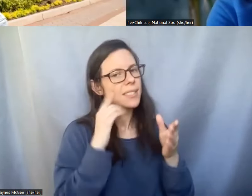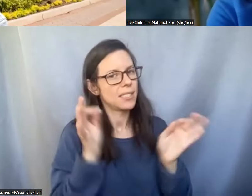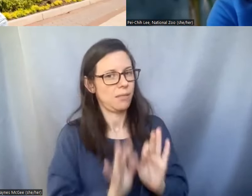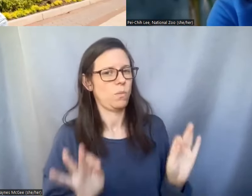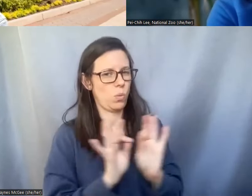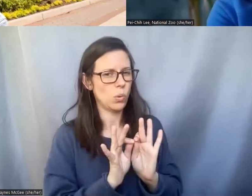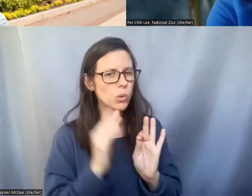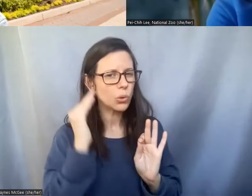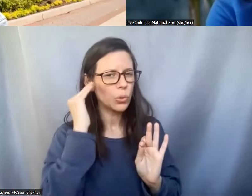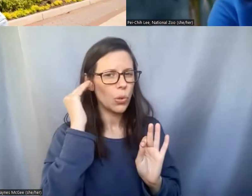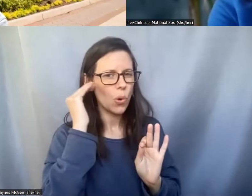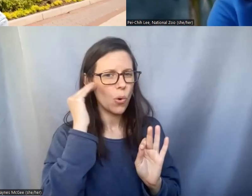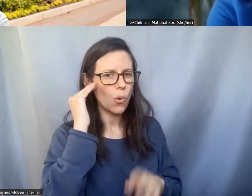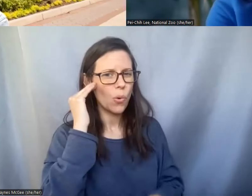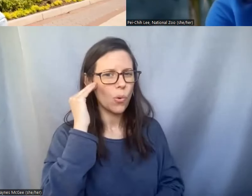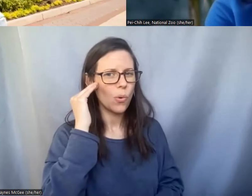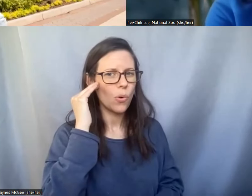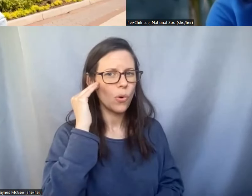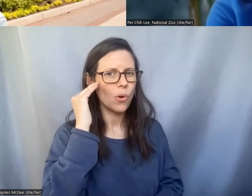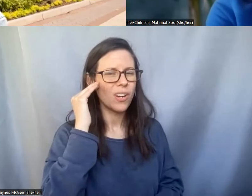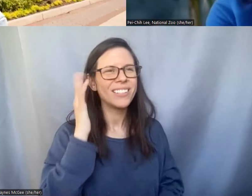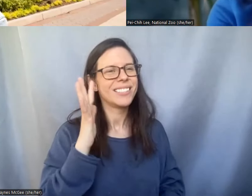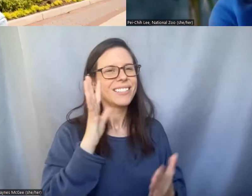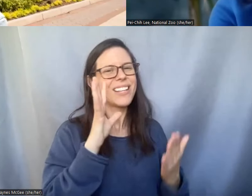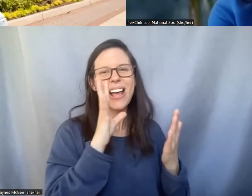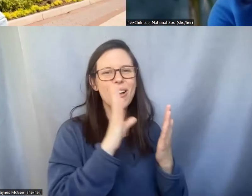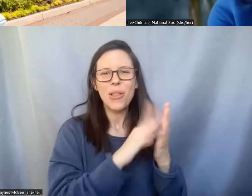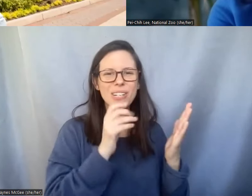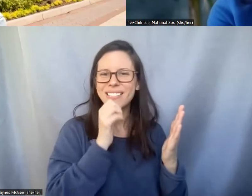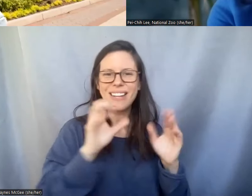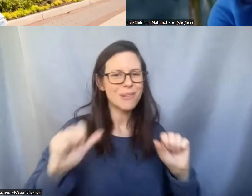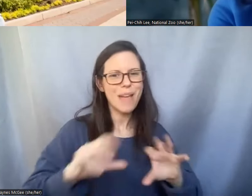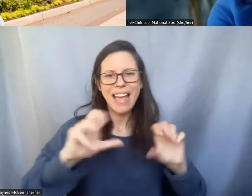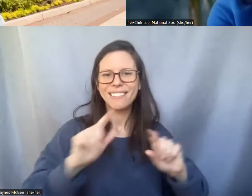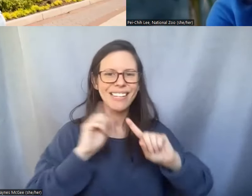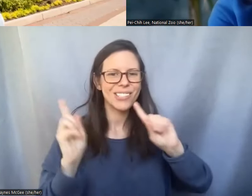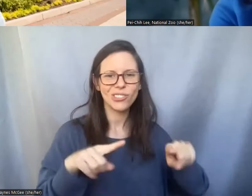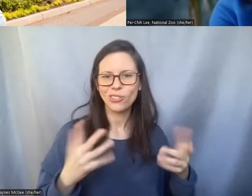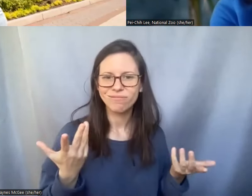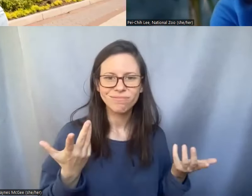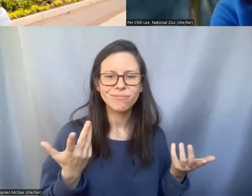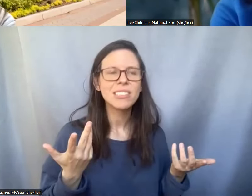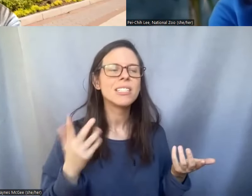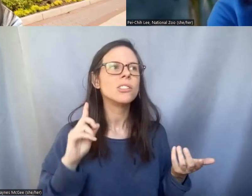to not to treat it as a super bullet but it's a technology that it's potentially available but it